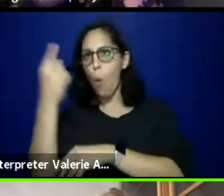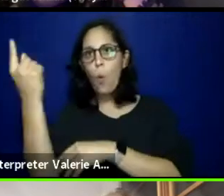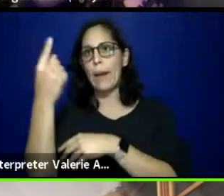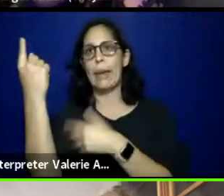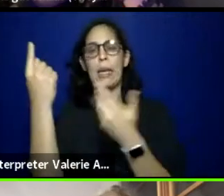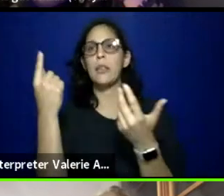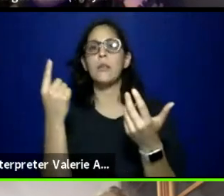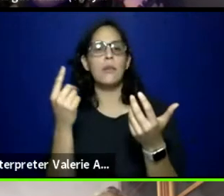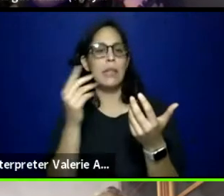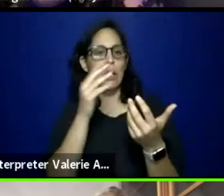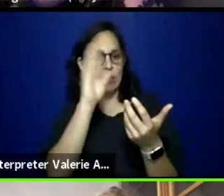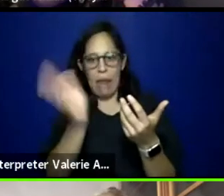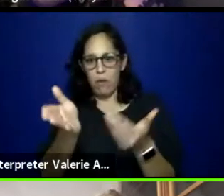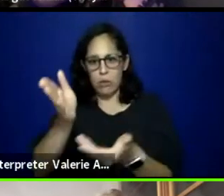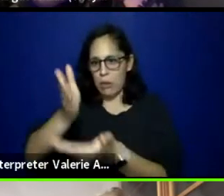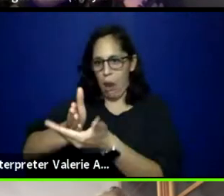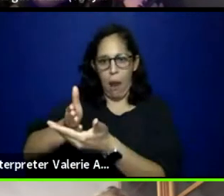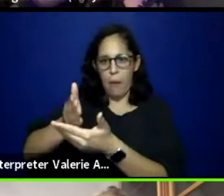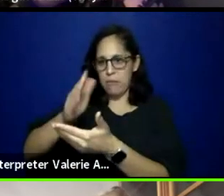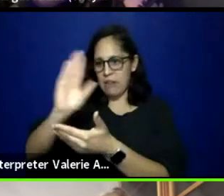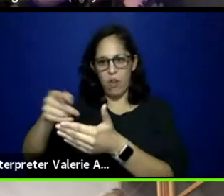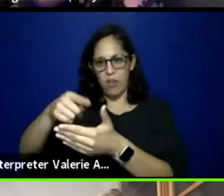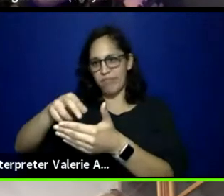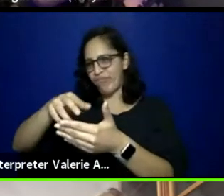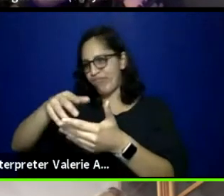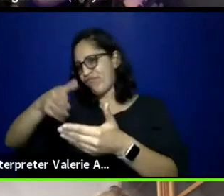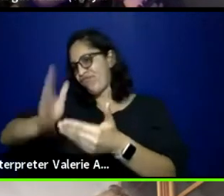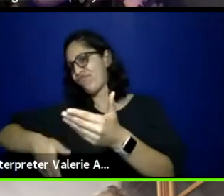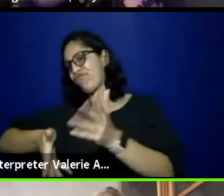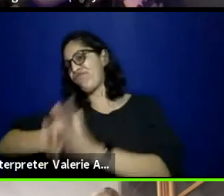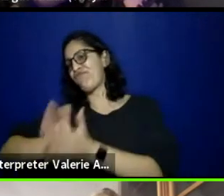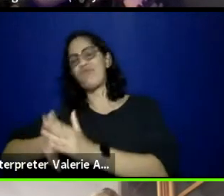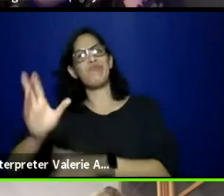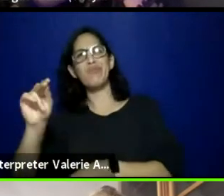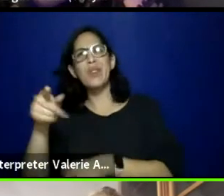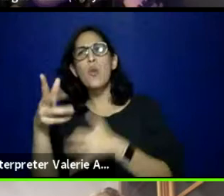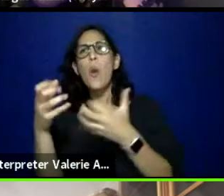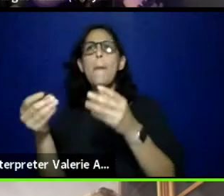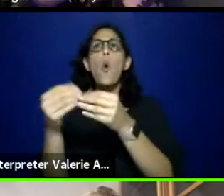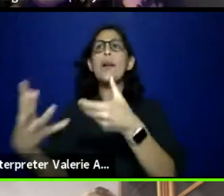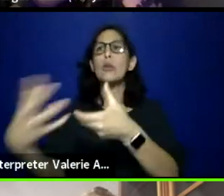they always want to do better, be more inclusive, build stronger collaborations, connections,